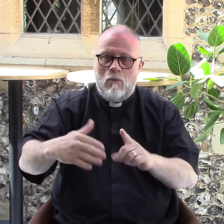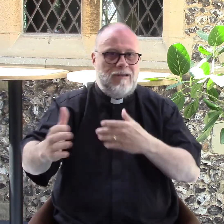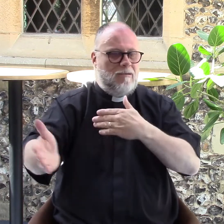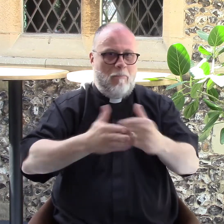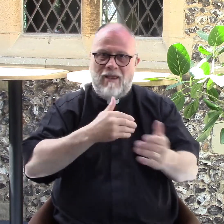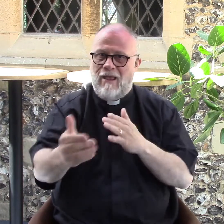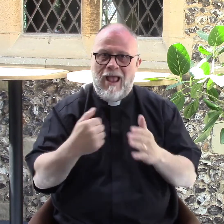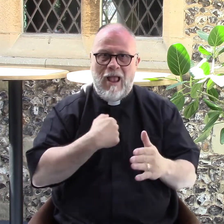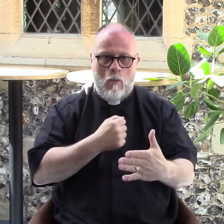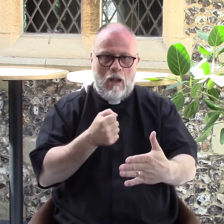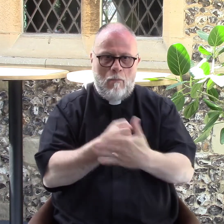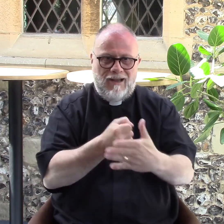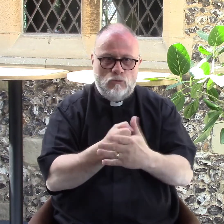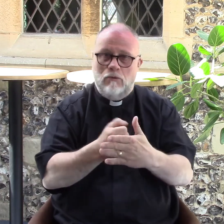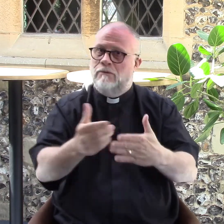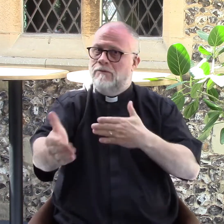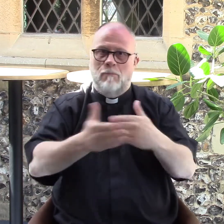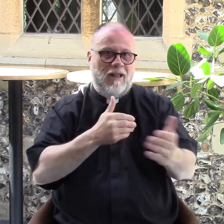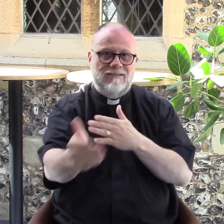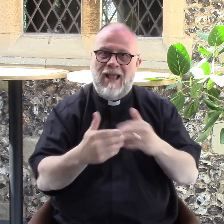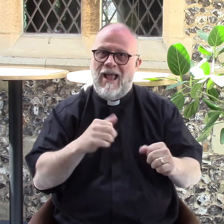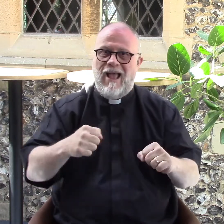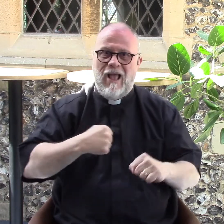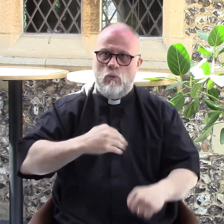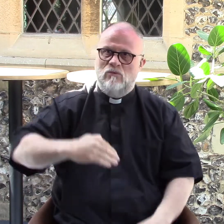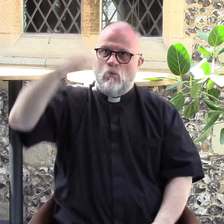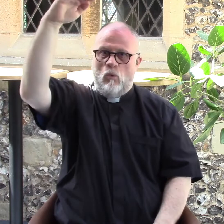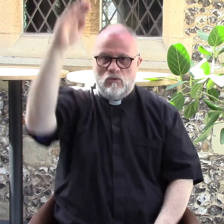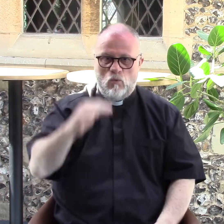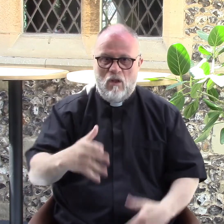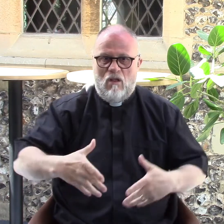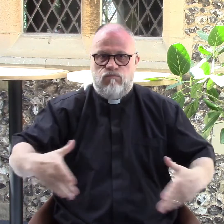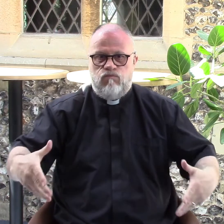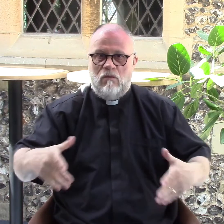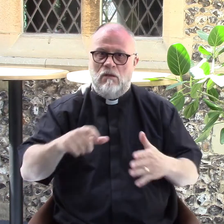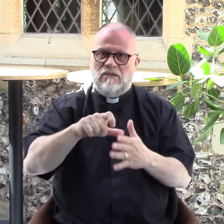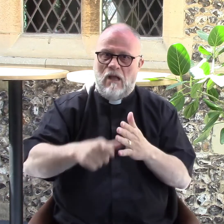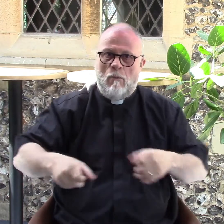matter what our barriers are, it doesn't matter if we're tall or short, our weight or whether we're